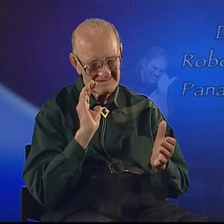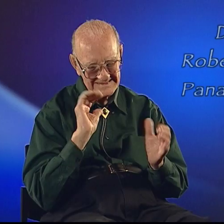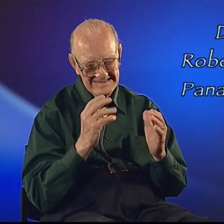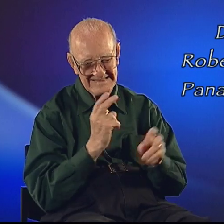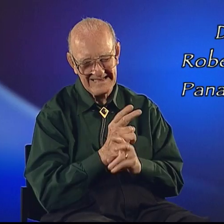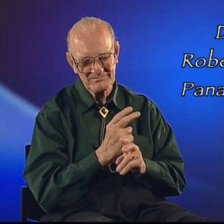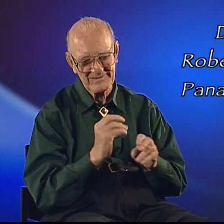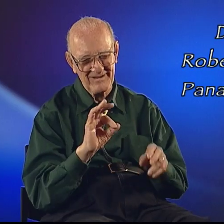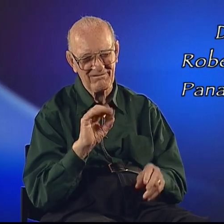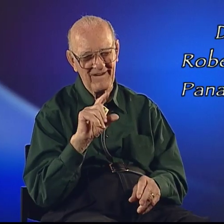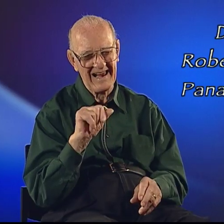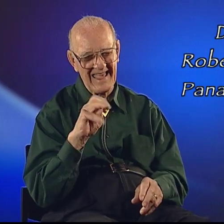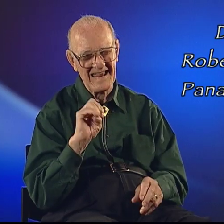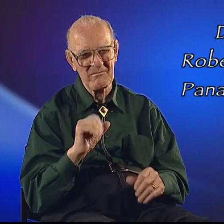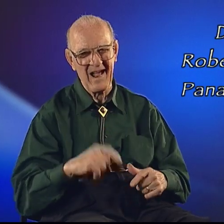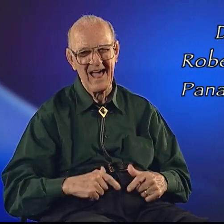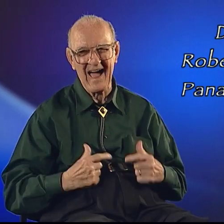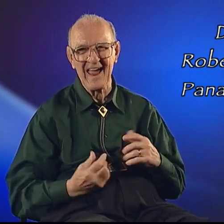Keep the flame alive.